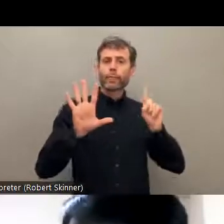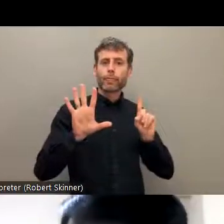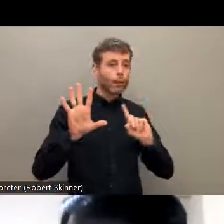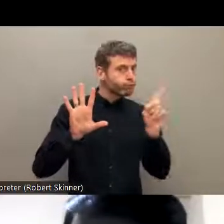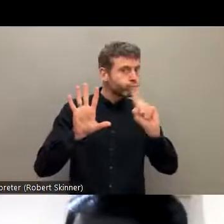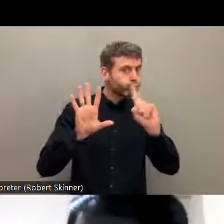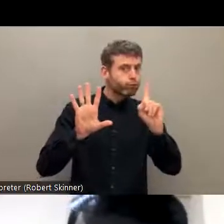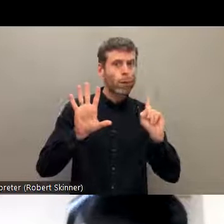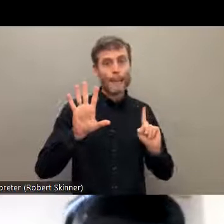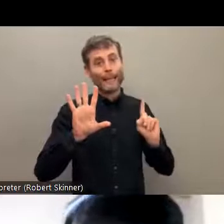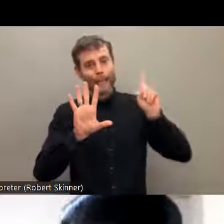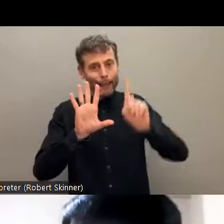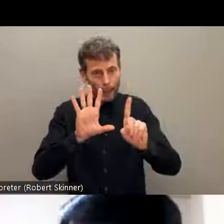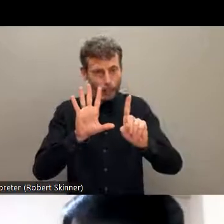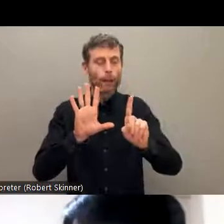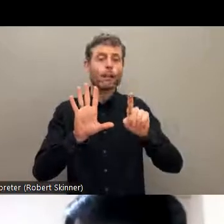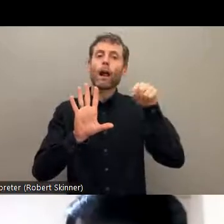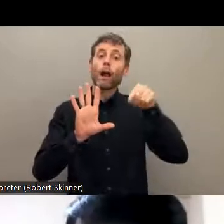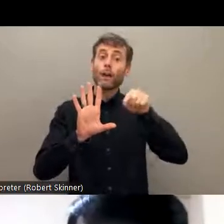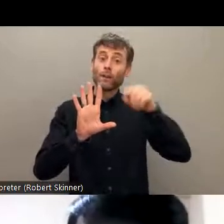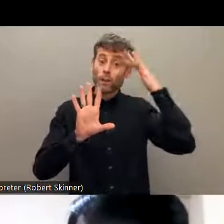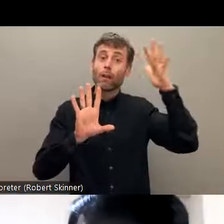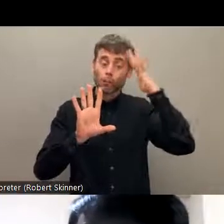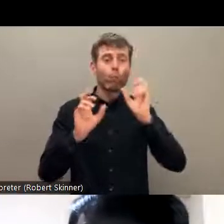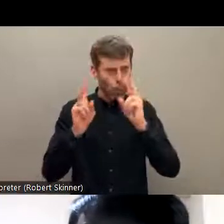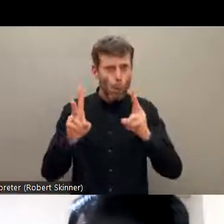started? Is that enough?